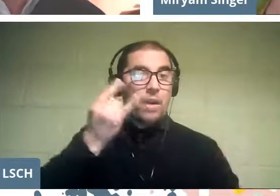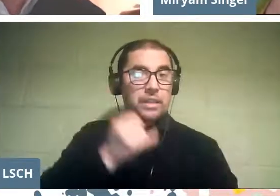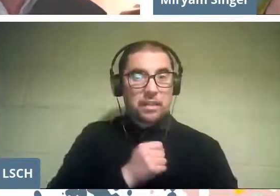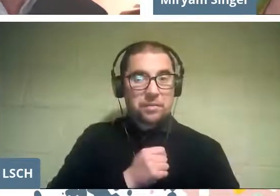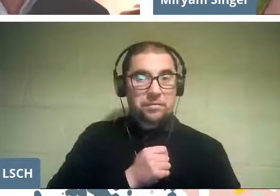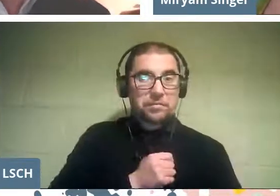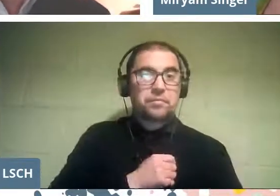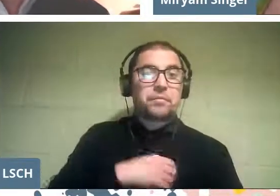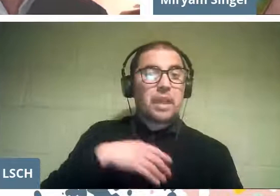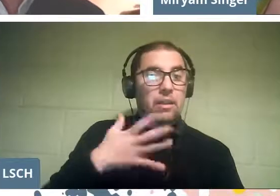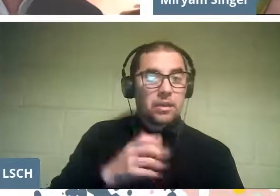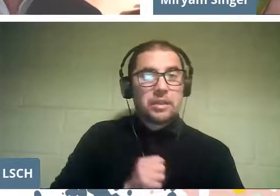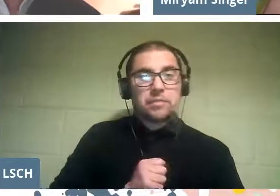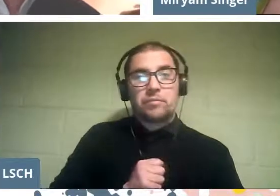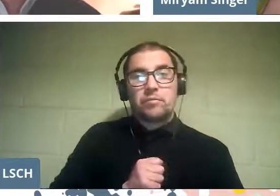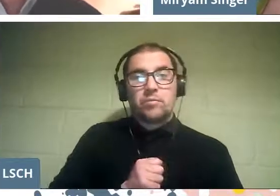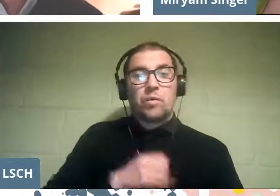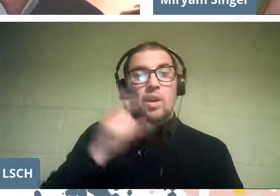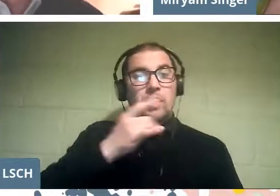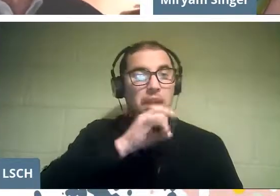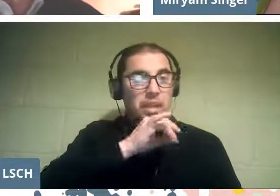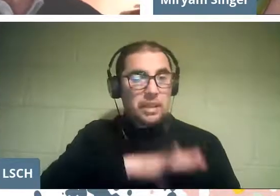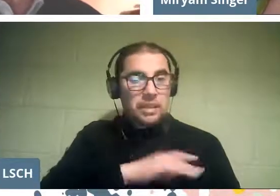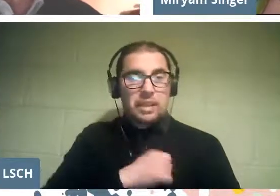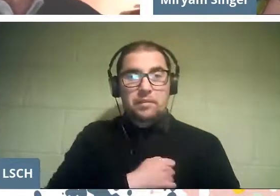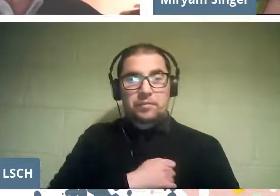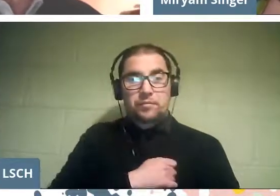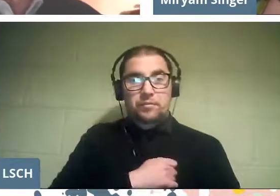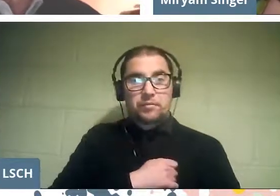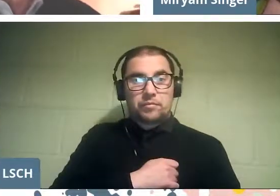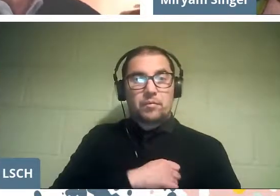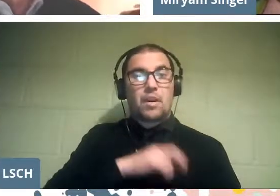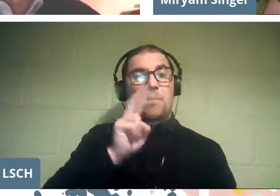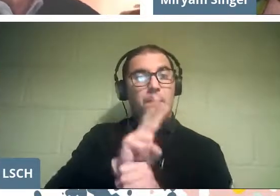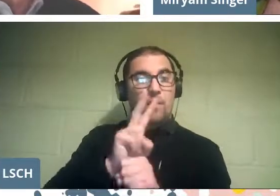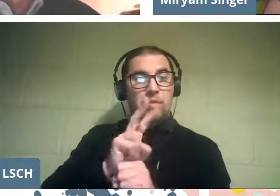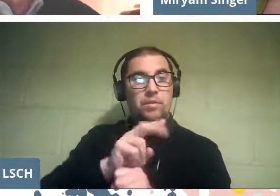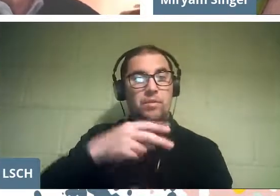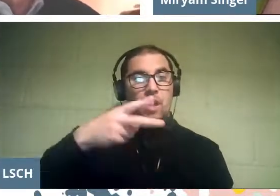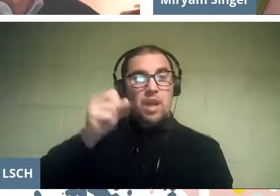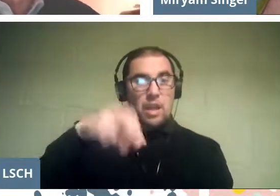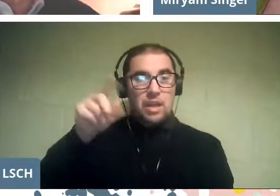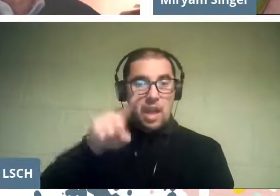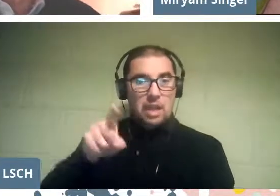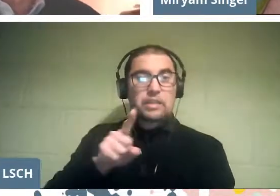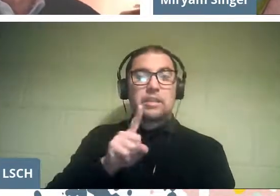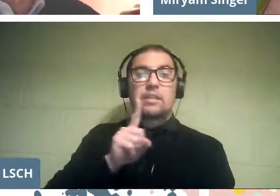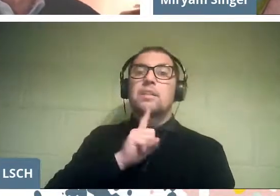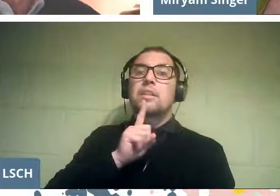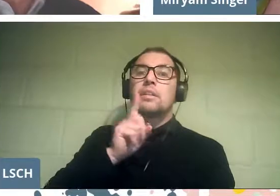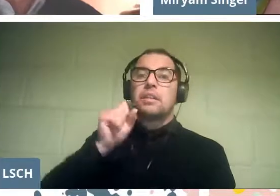festivals, and then the University of Chile,